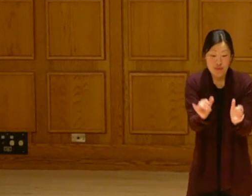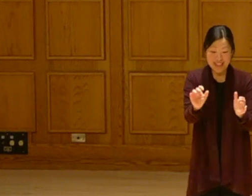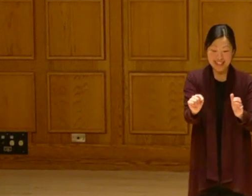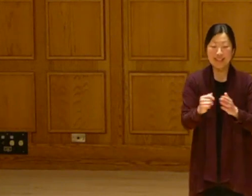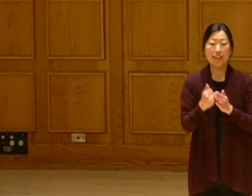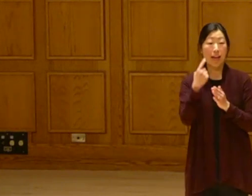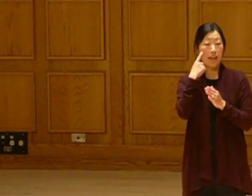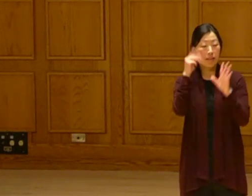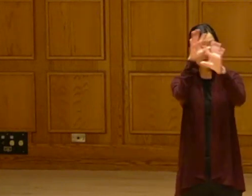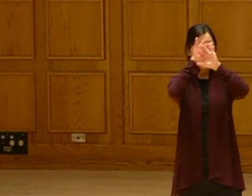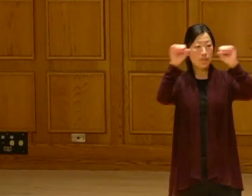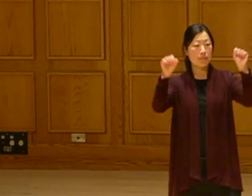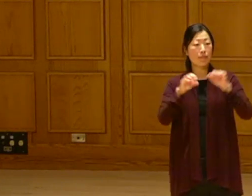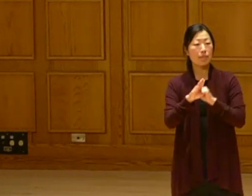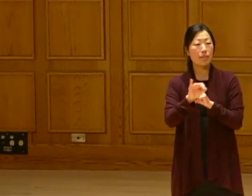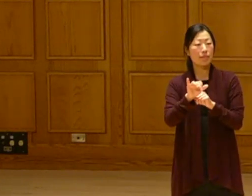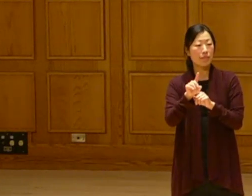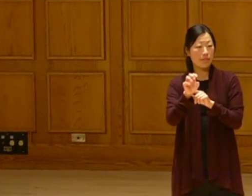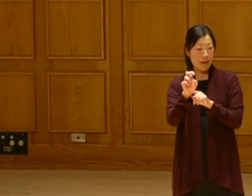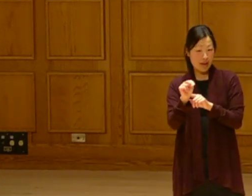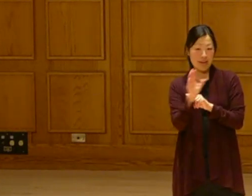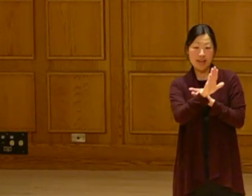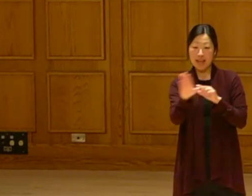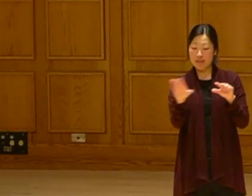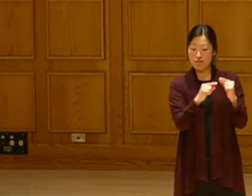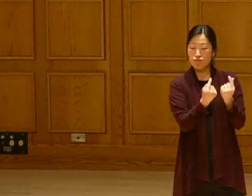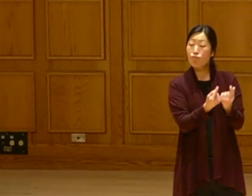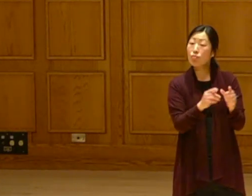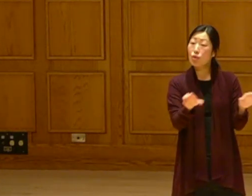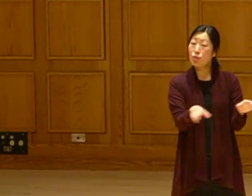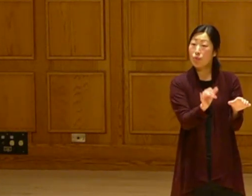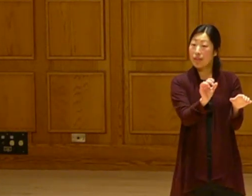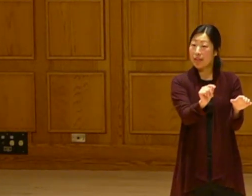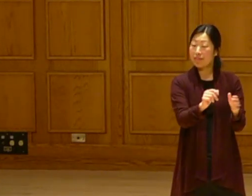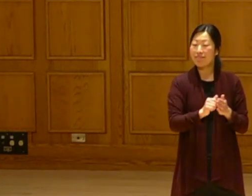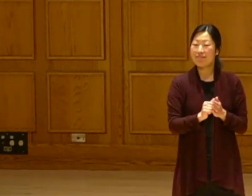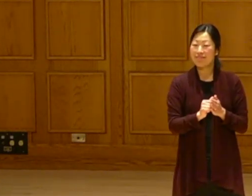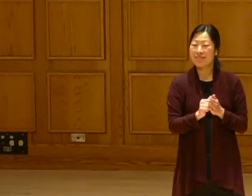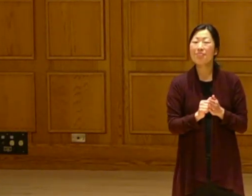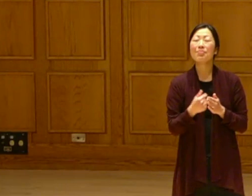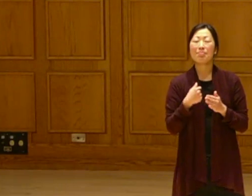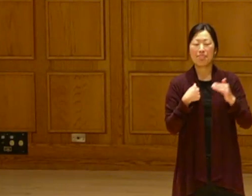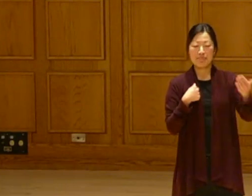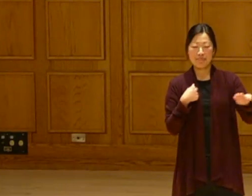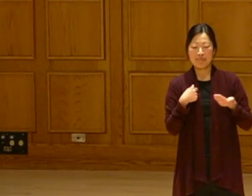I think President Biden and his cabinet are doing it. I was invited out to Washington, D.C.